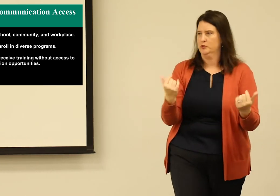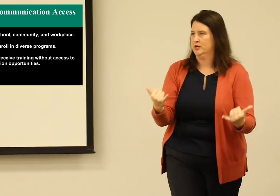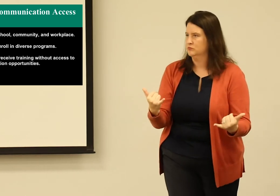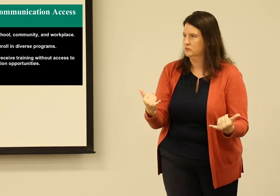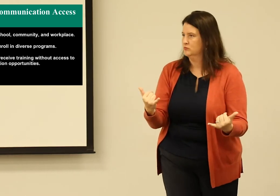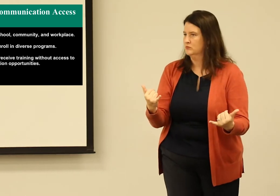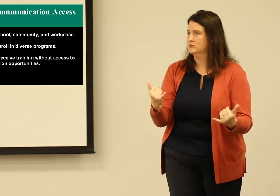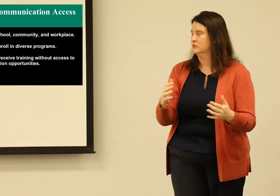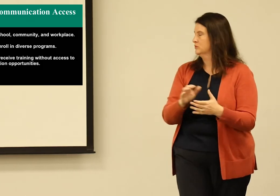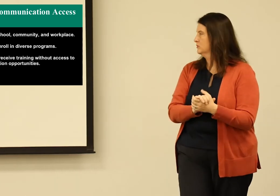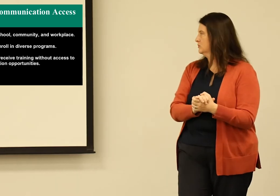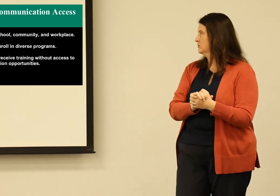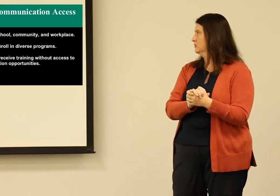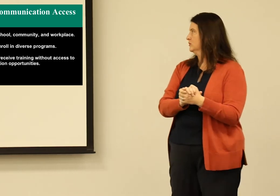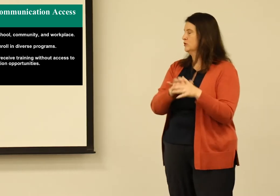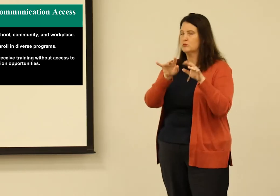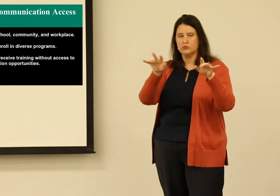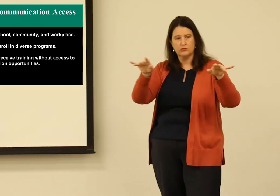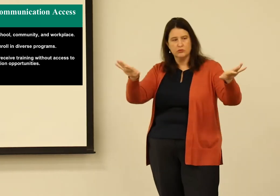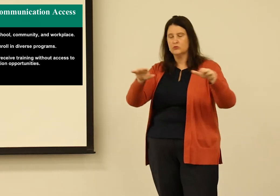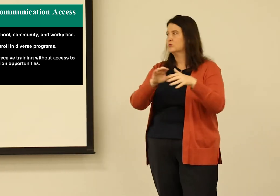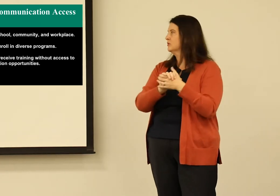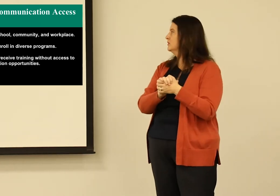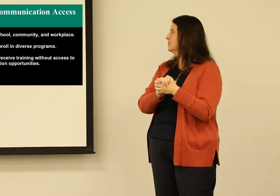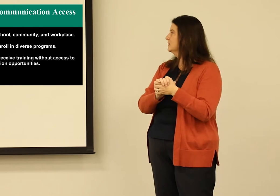So this is a common experience out there for universities and colleges all over.